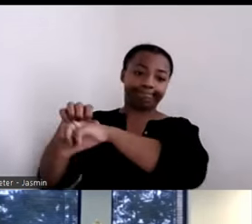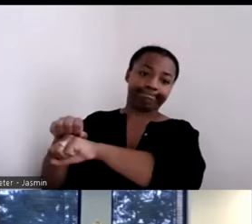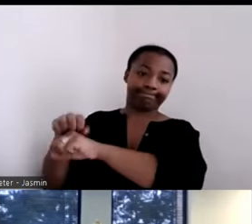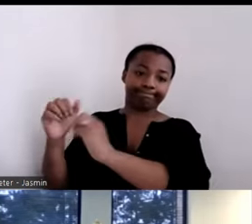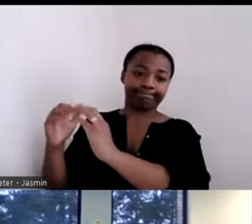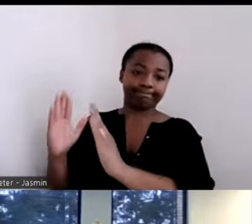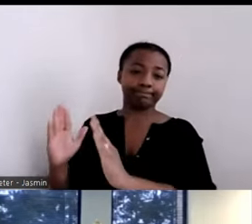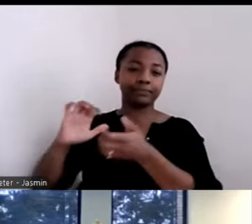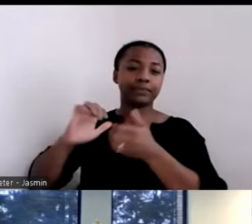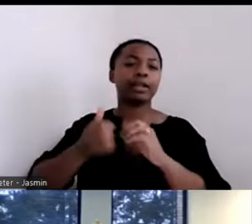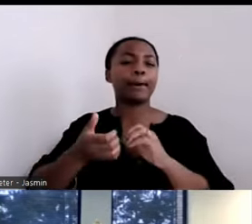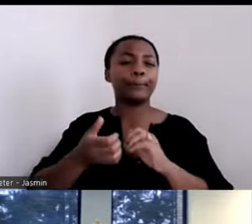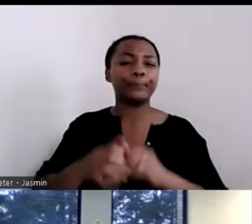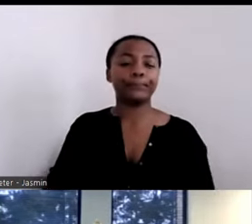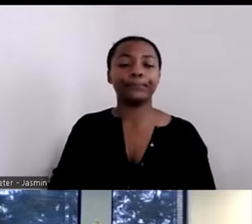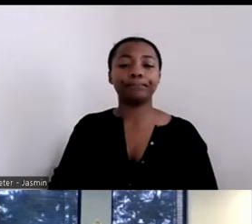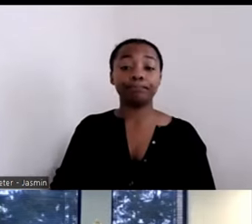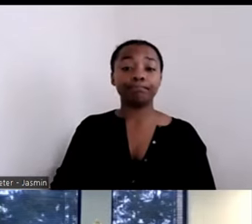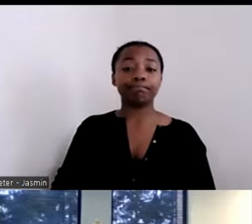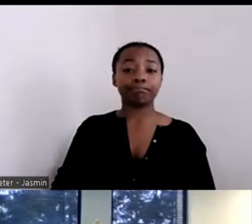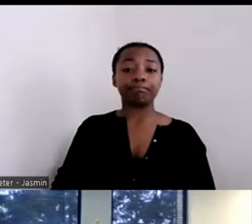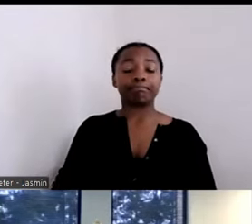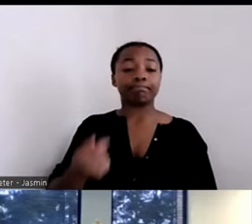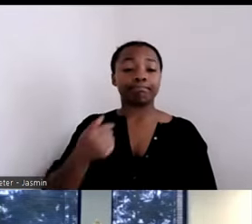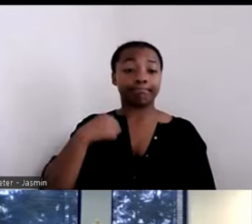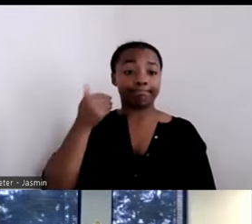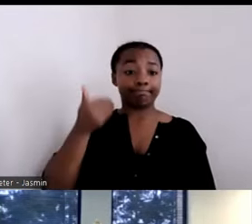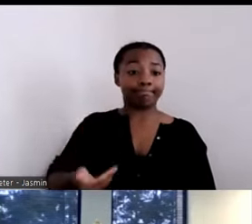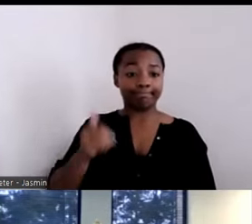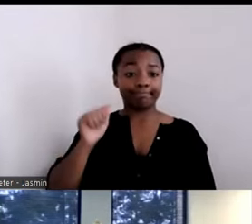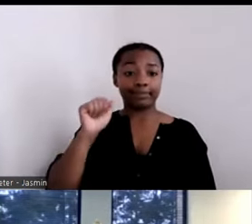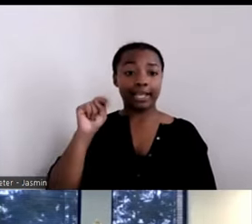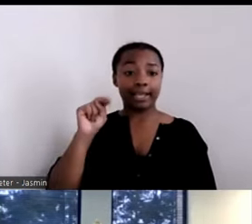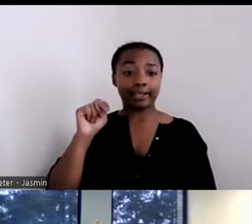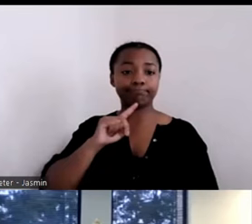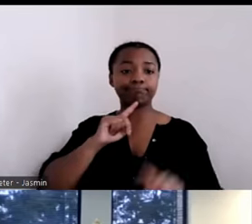At Alliance, we have over 1,400 people living in our supportive housing programs.